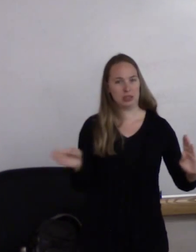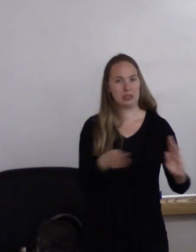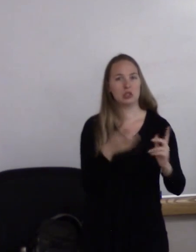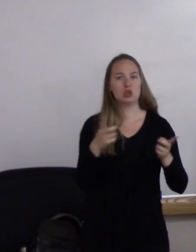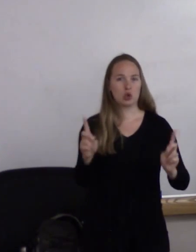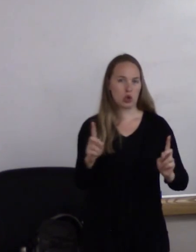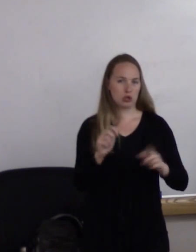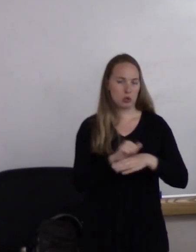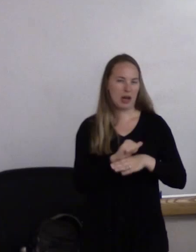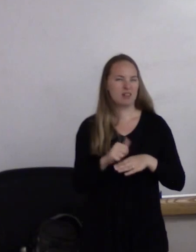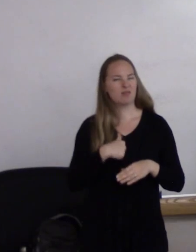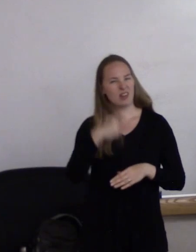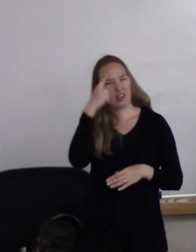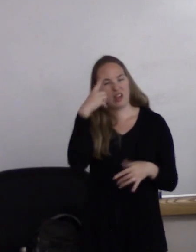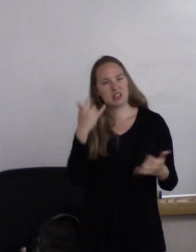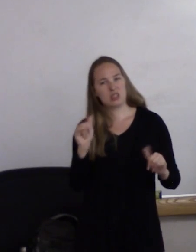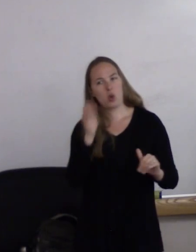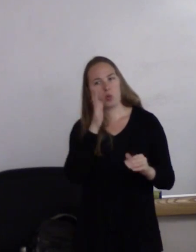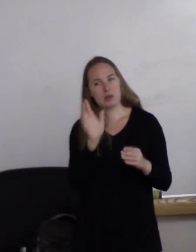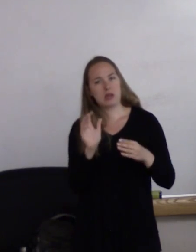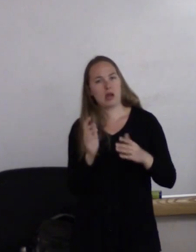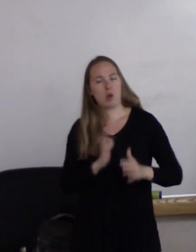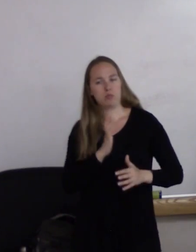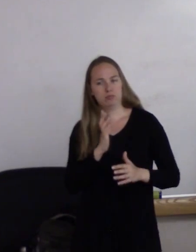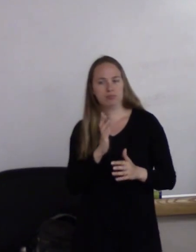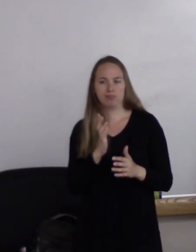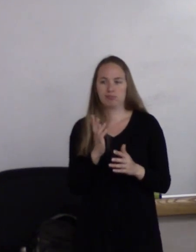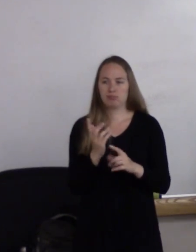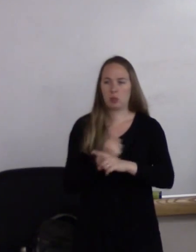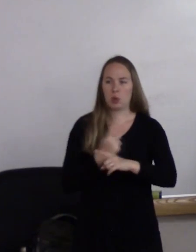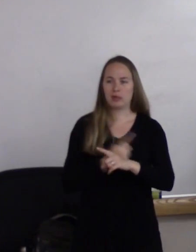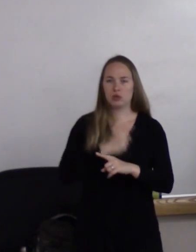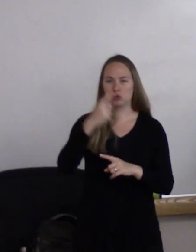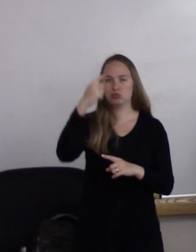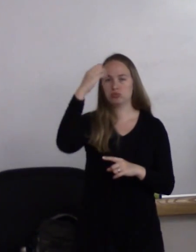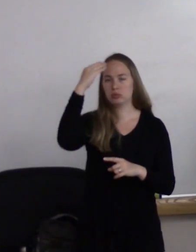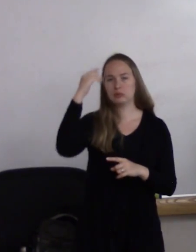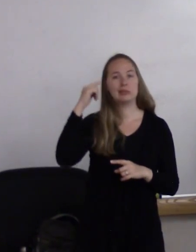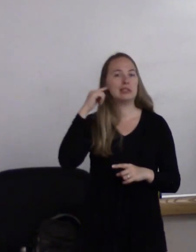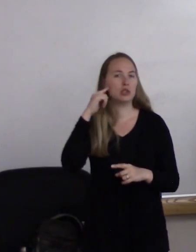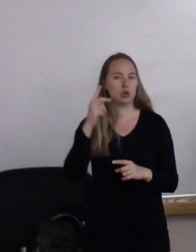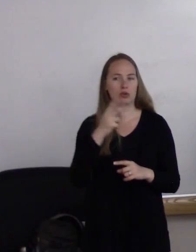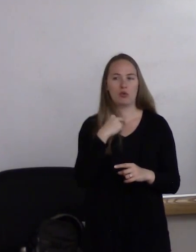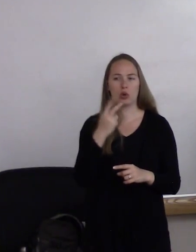I thought it would still be appropriate to hear the voice of an older individual.